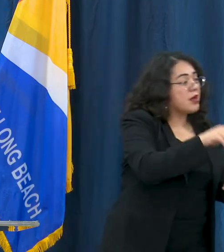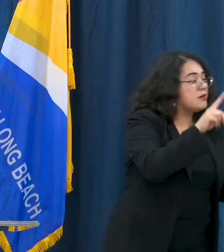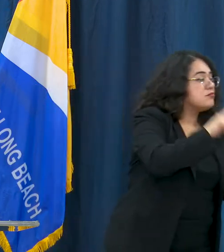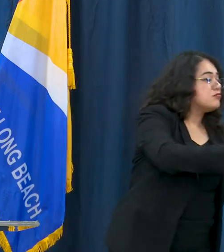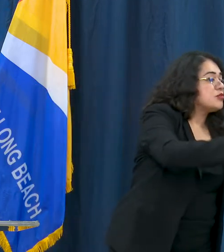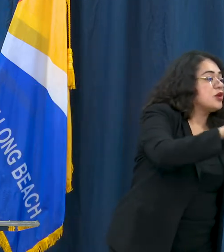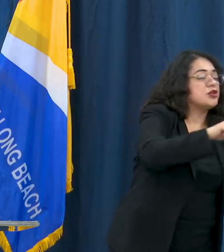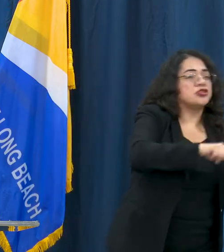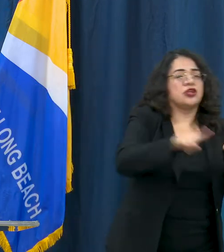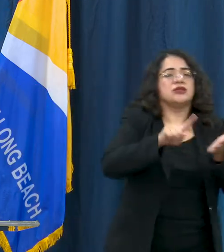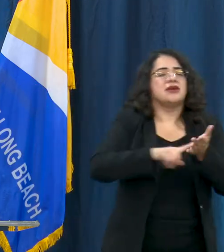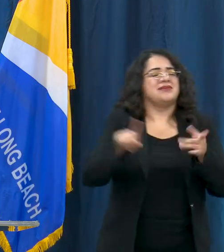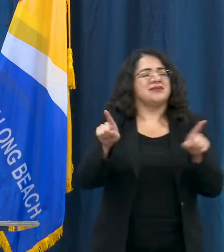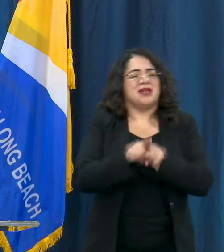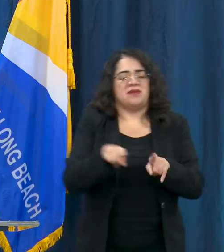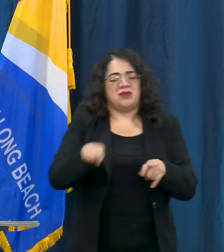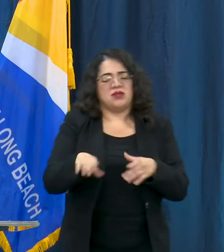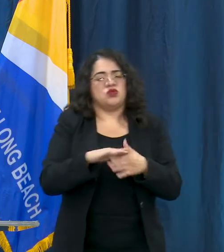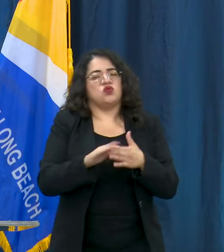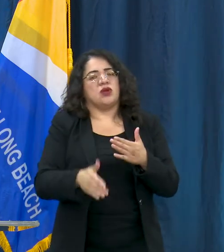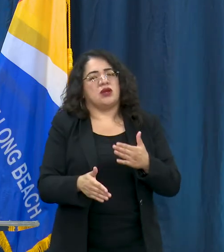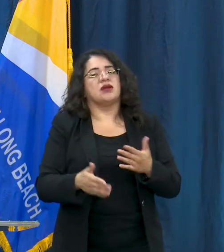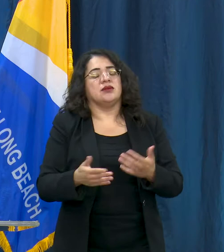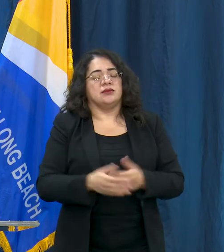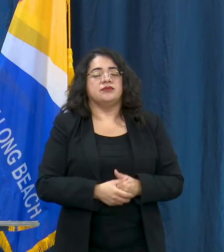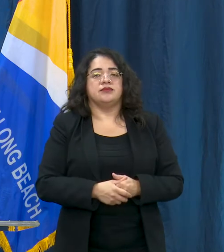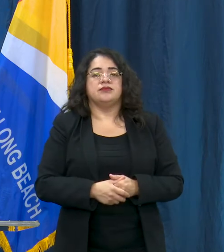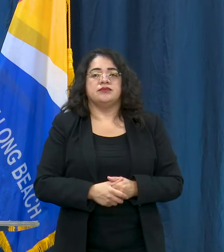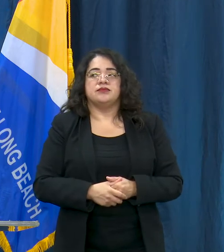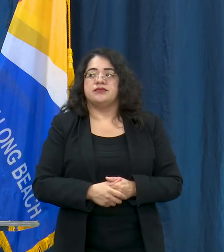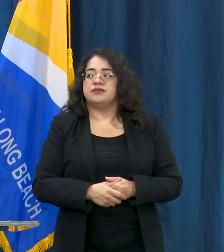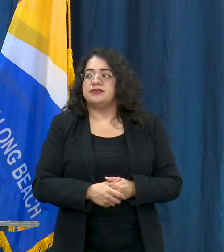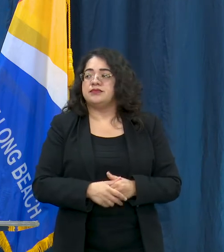upcoming weekend and to be very honest it's in the